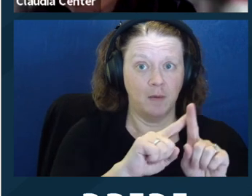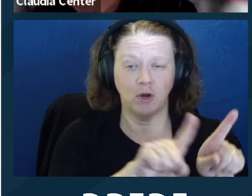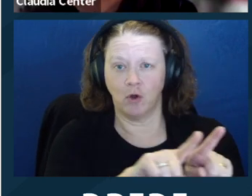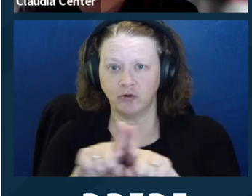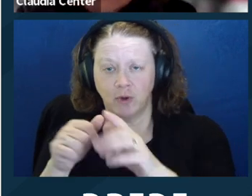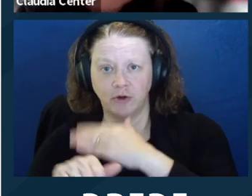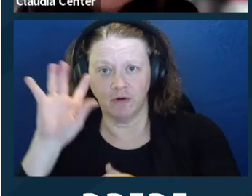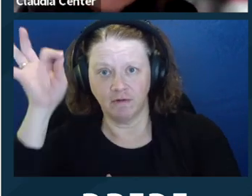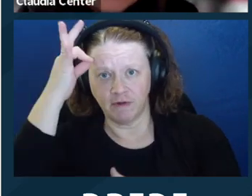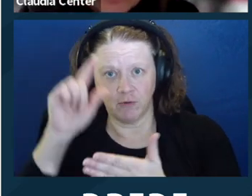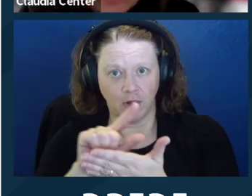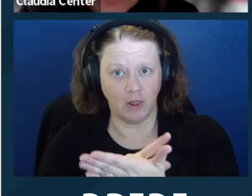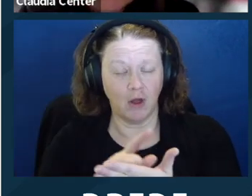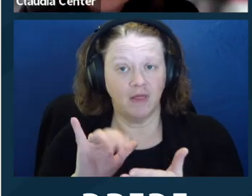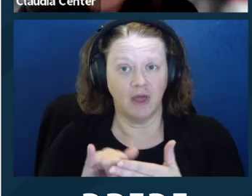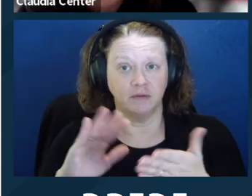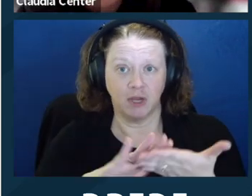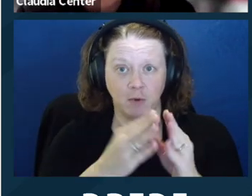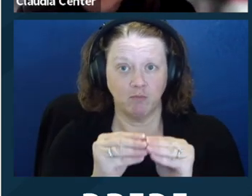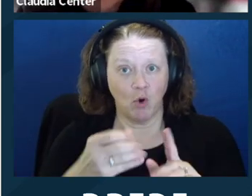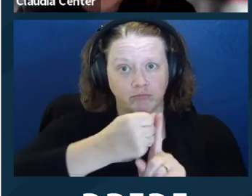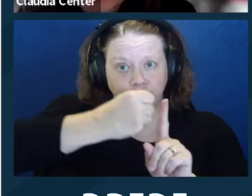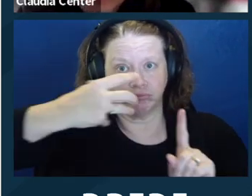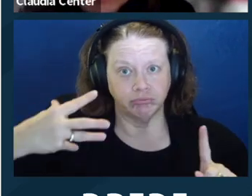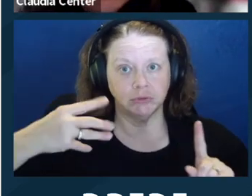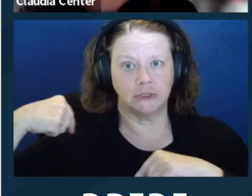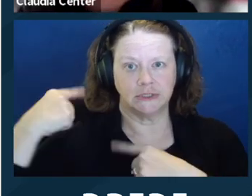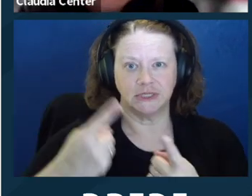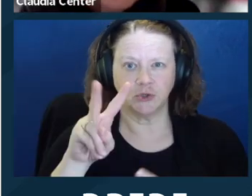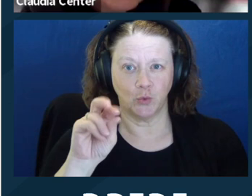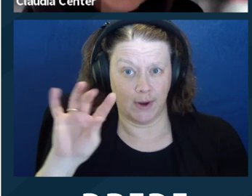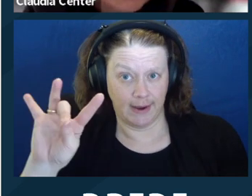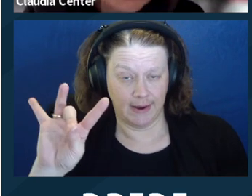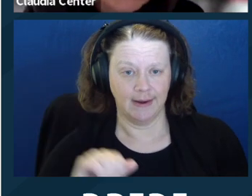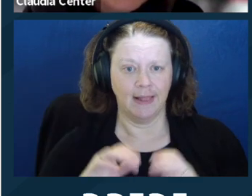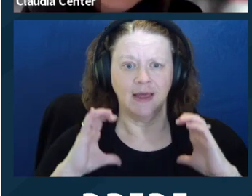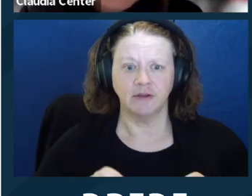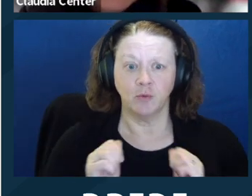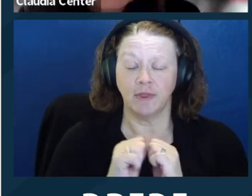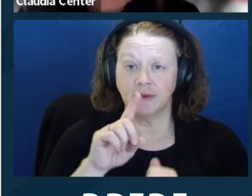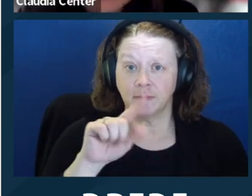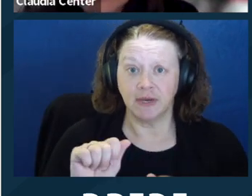state law, but even under federal law, which has become broader since 2008, clients with